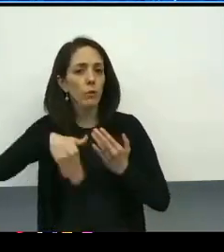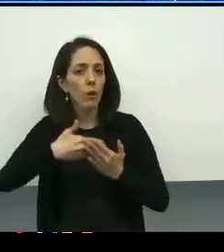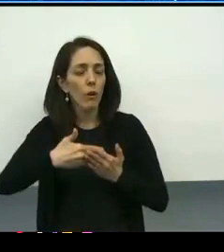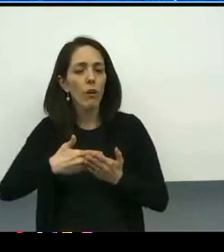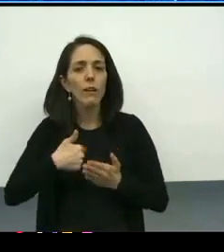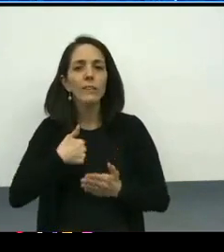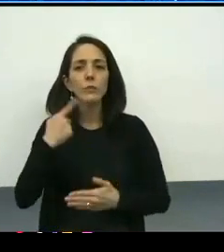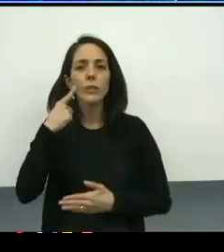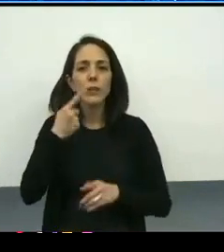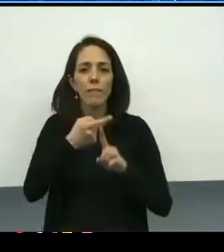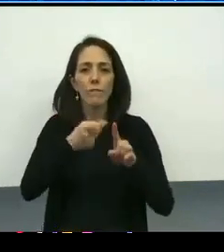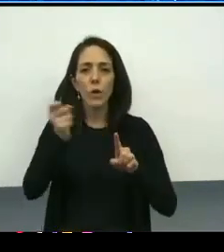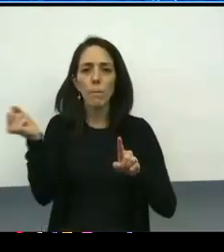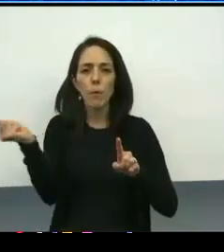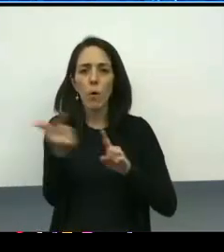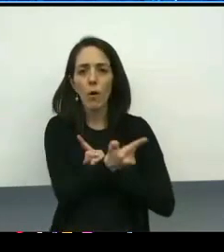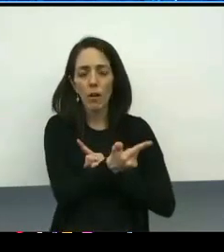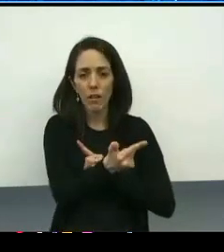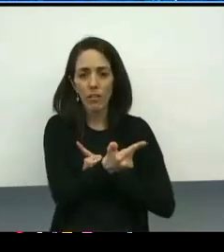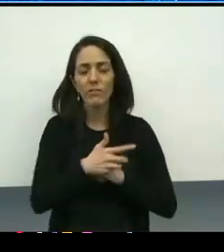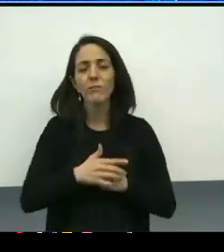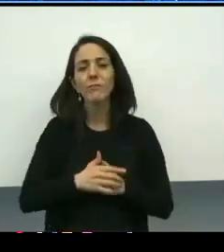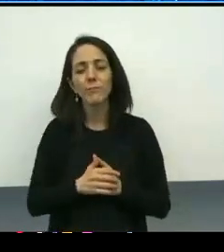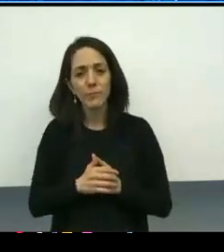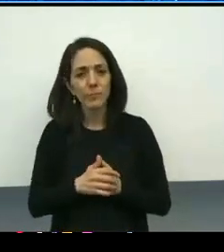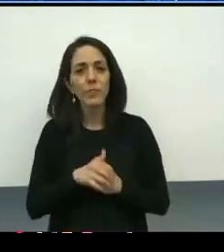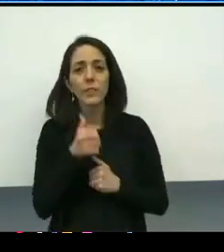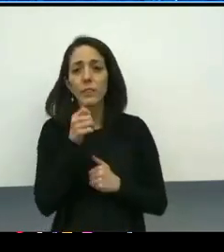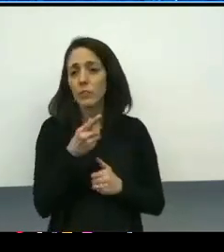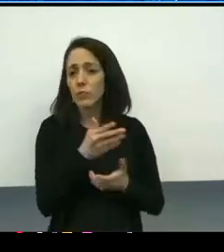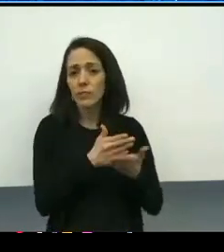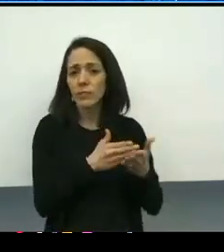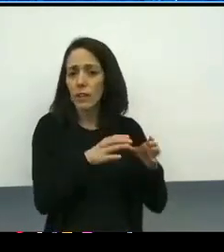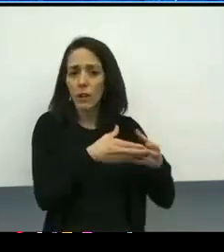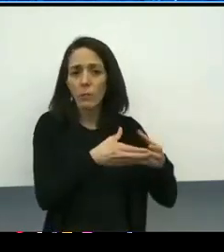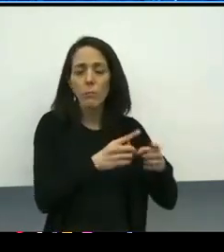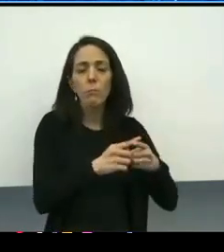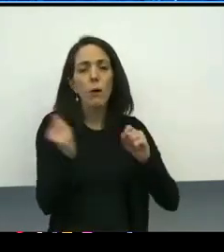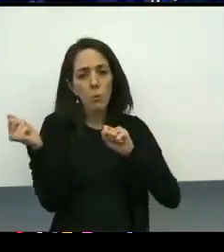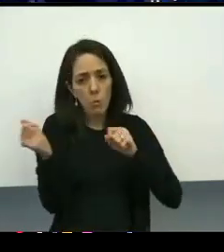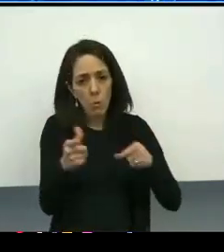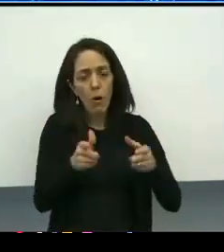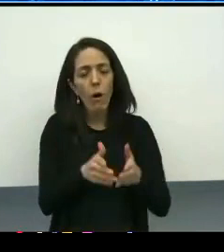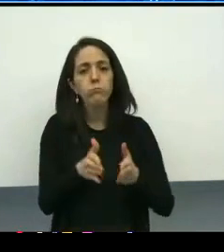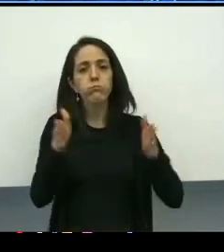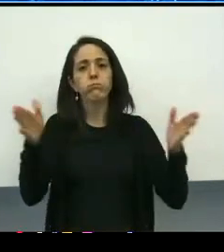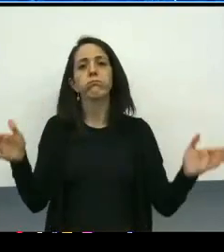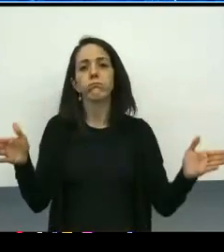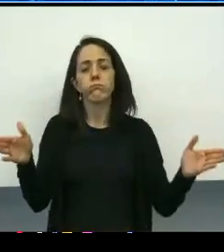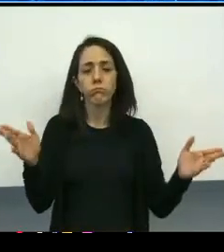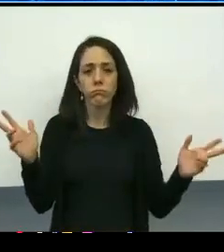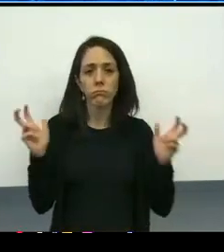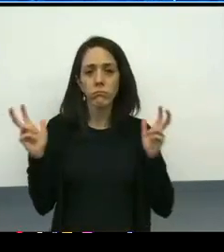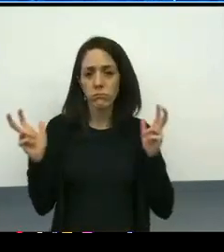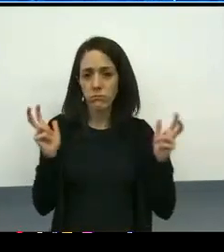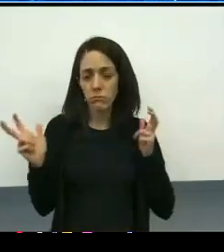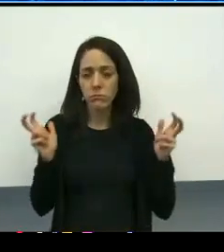and we were always asking ourselves who needs to be at the table. So not only were the employee resource groups,